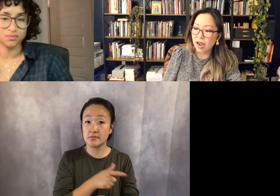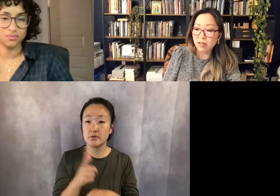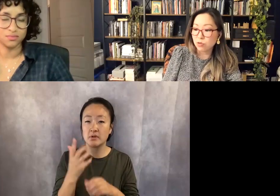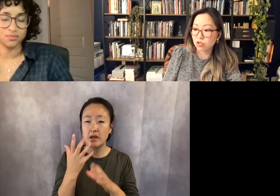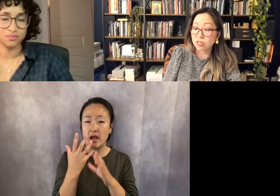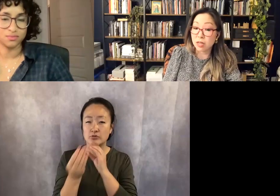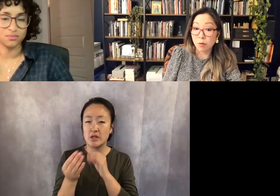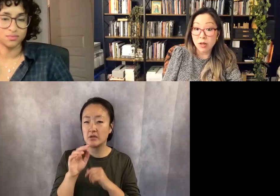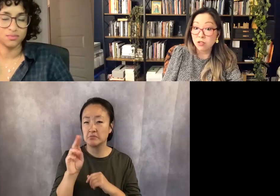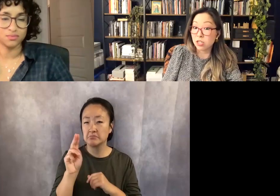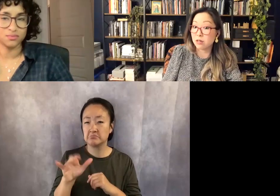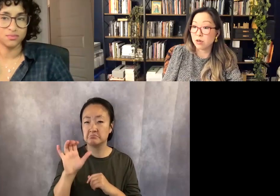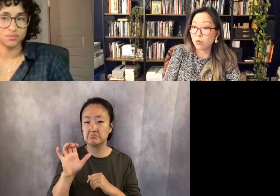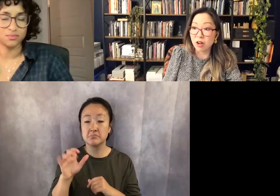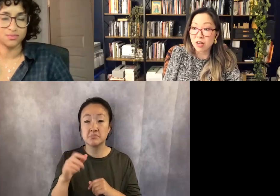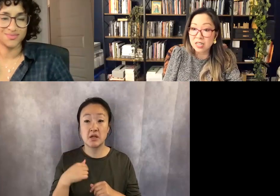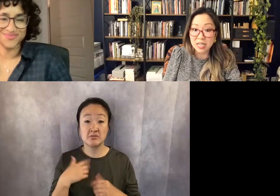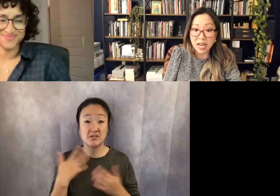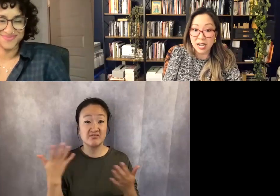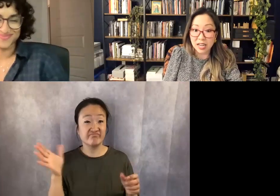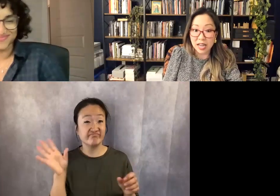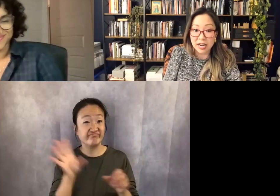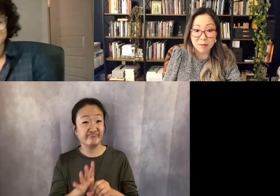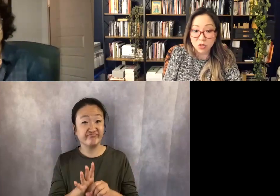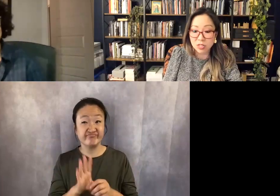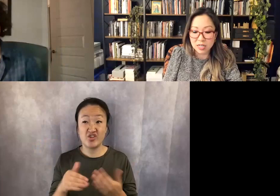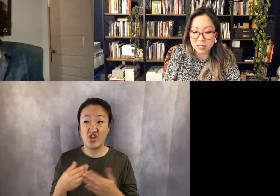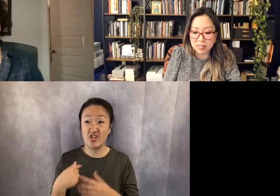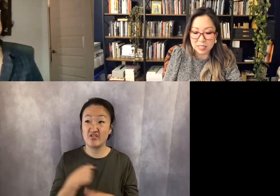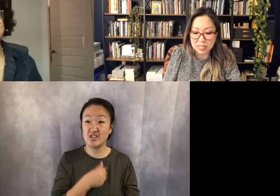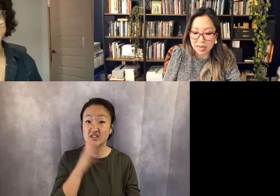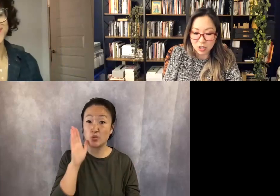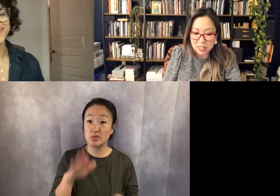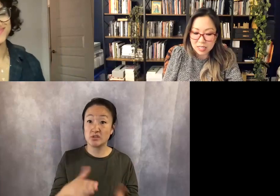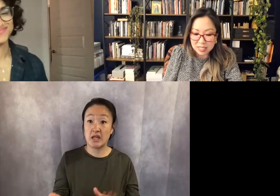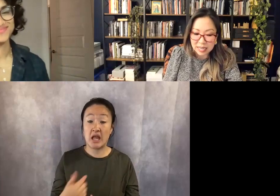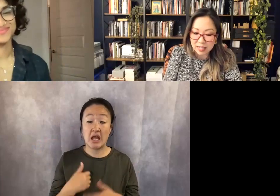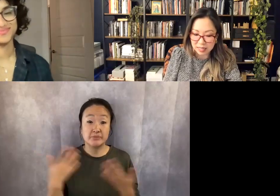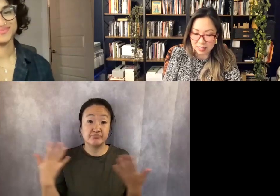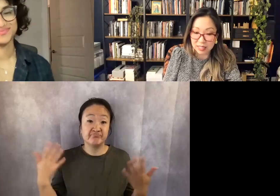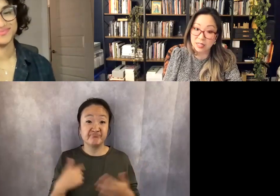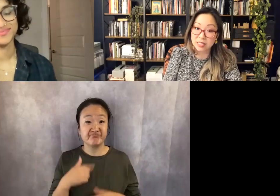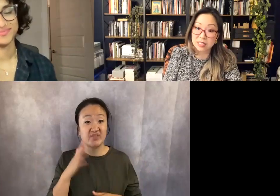and I was just like well, shit. We're all gonna die. And I just need to say these things,